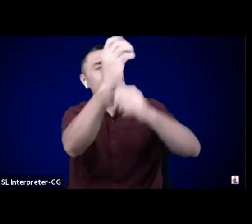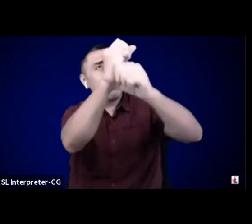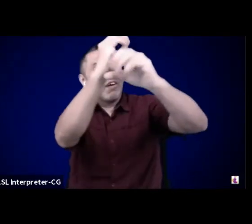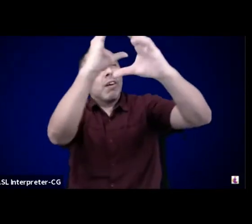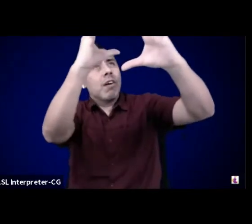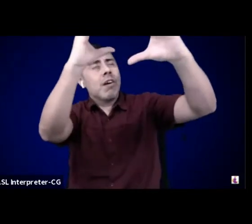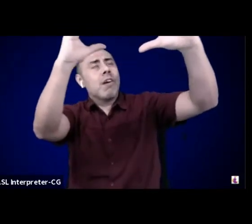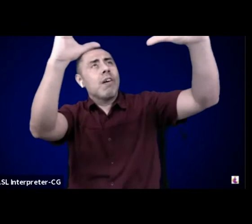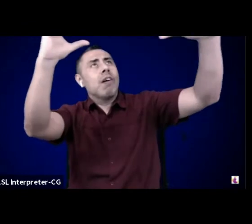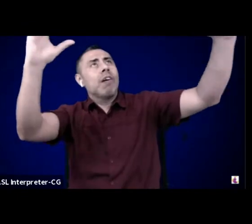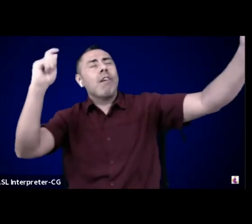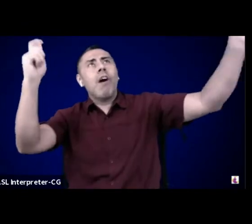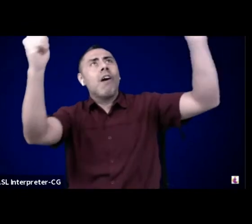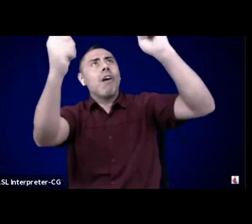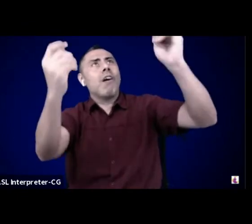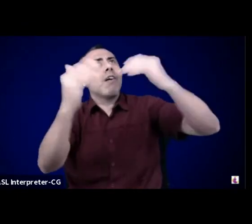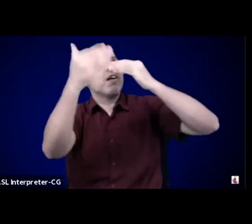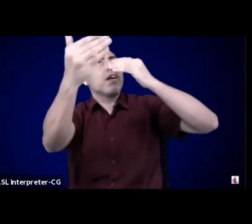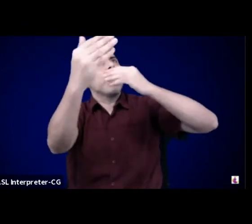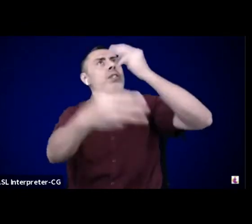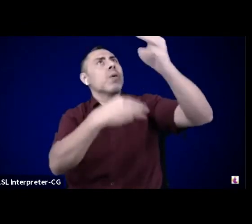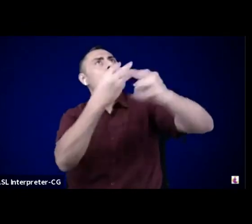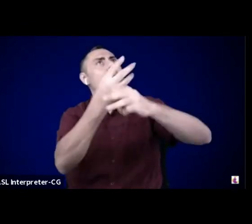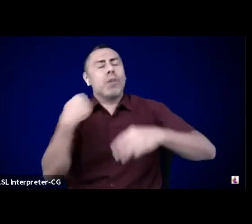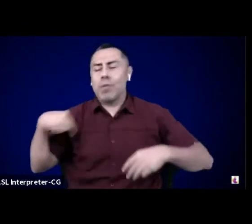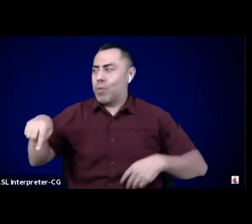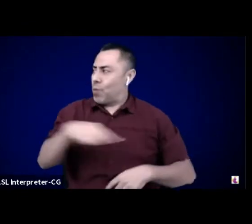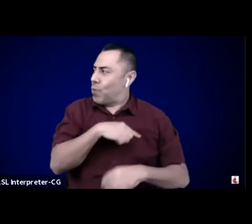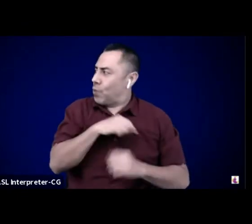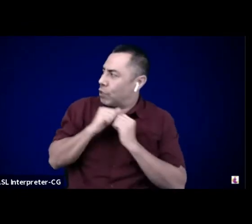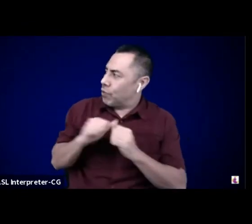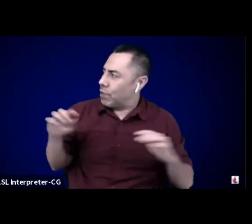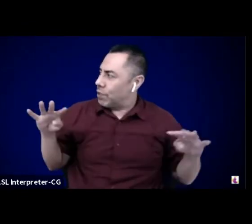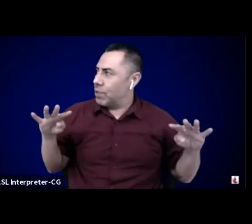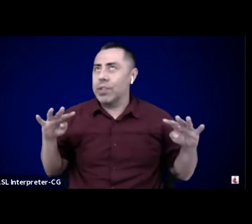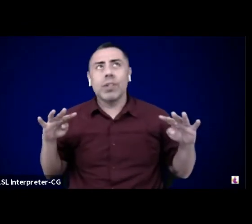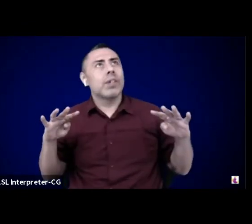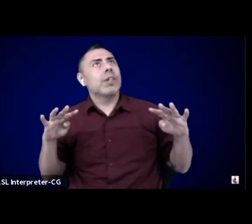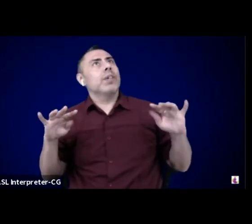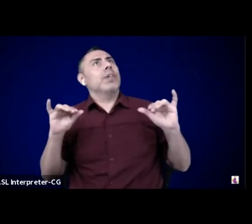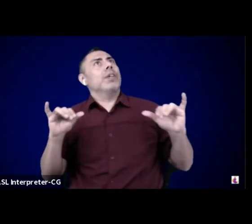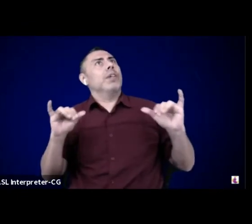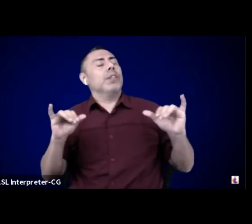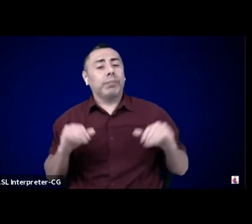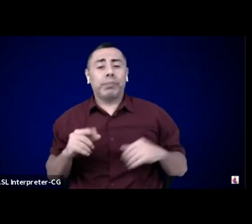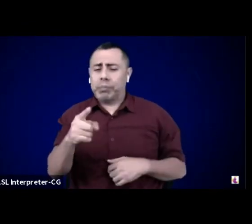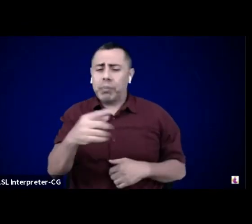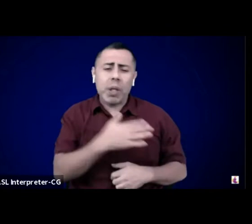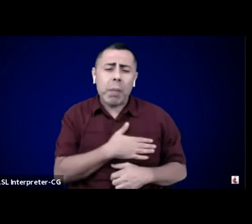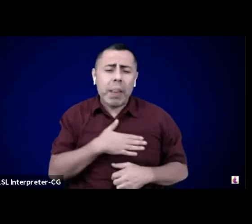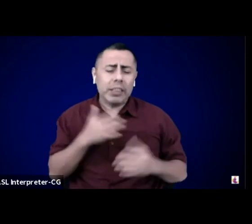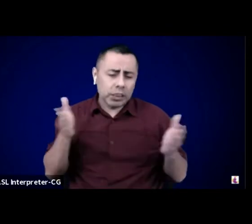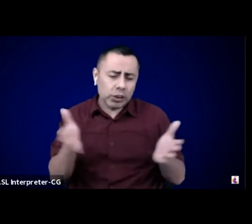We encourage everyone tuning in to please watch session one where there is a full land and labor acknowledgement